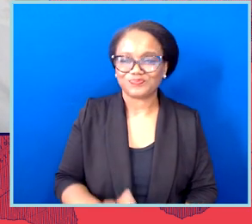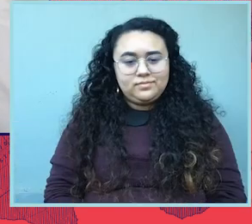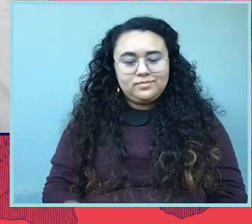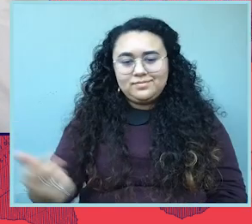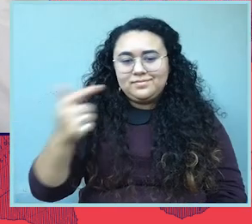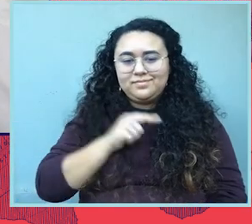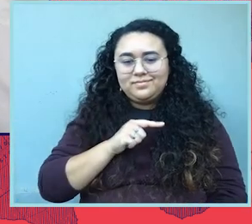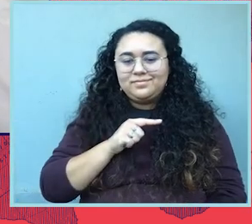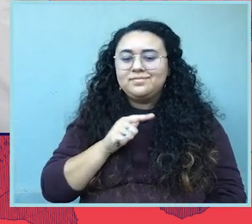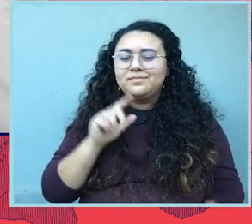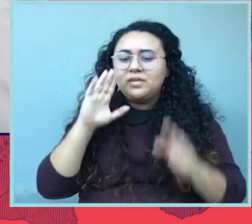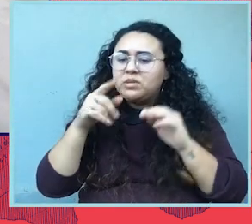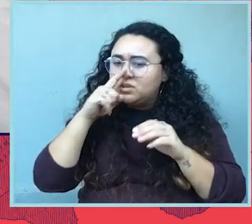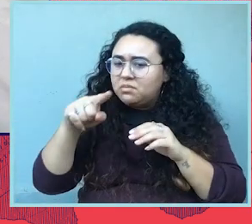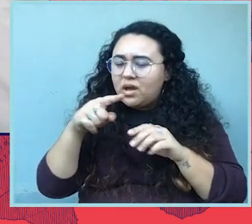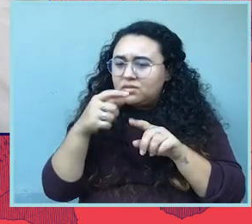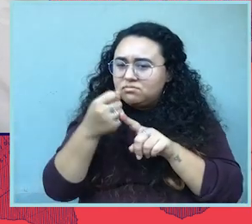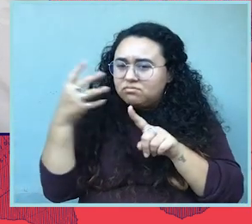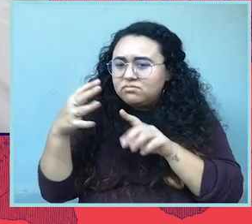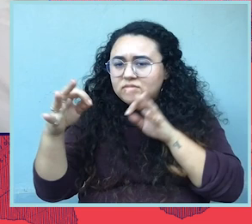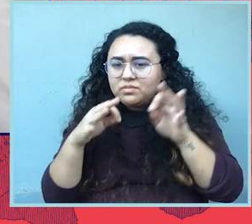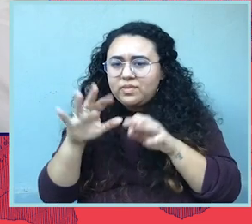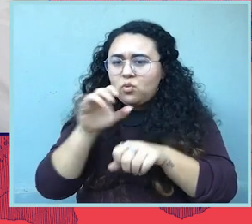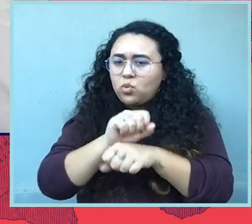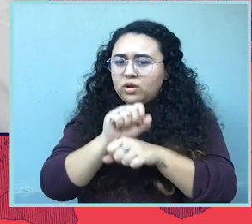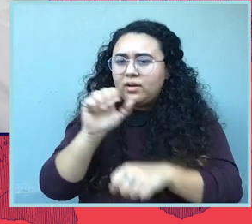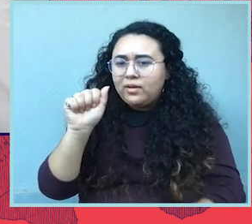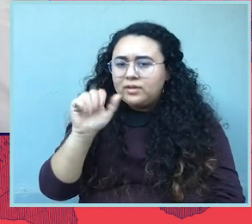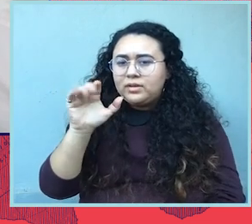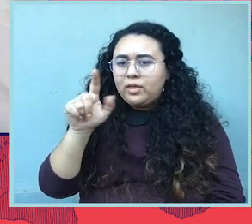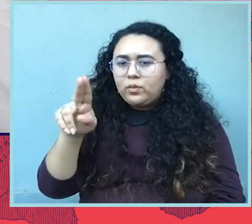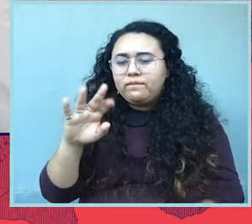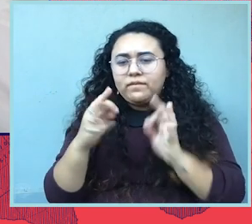that you can dig a little bit more into that work that that you feel your family is doing